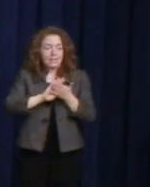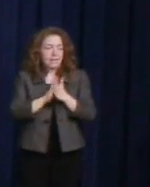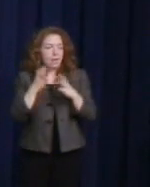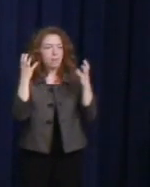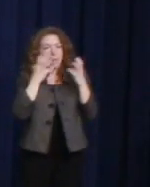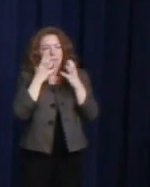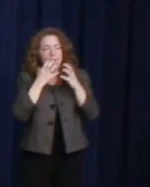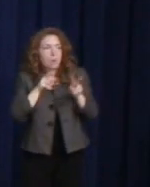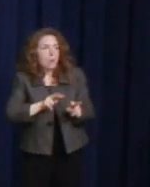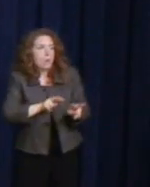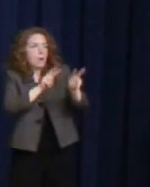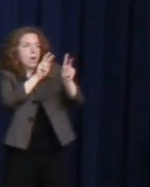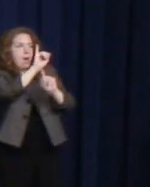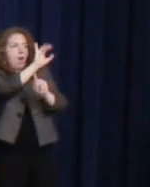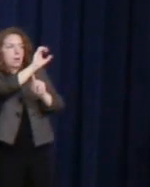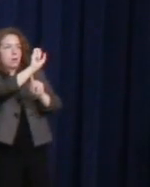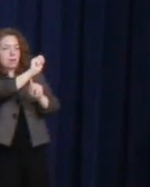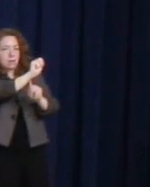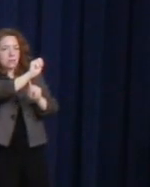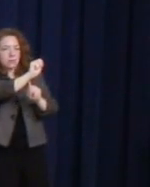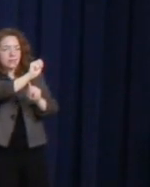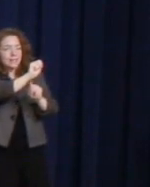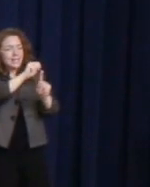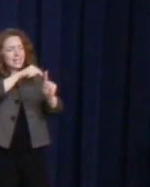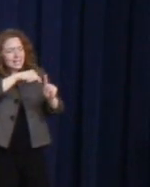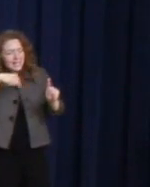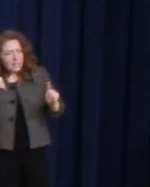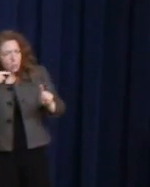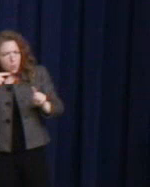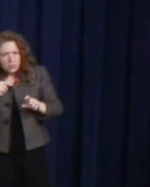And so, let us use this moment not to simply